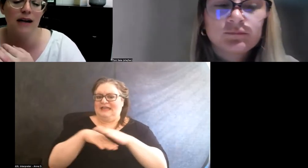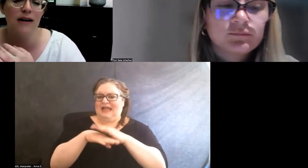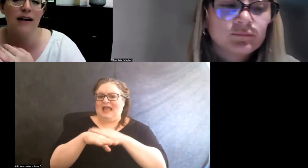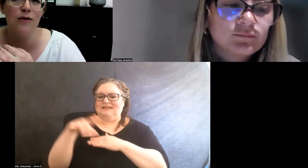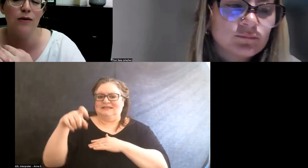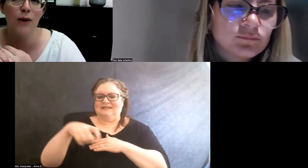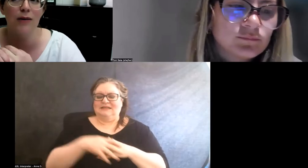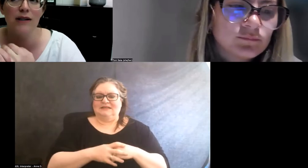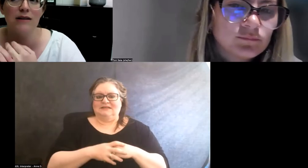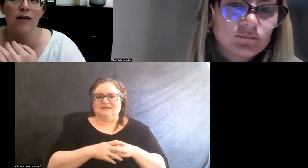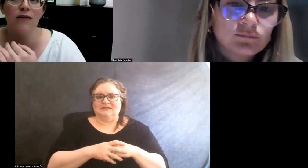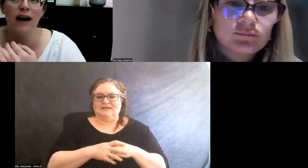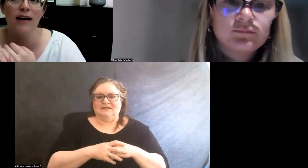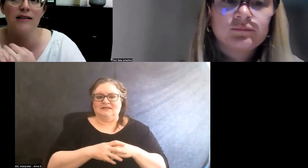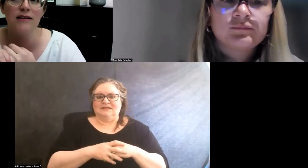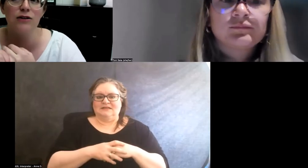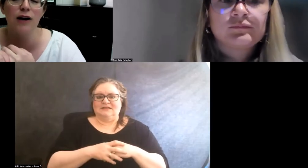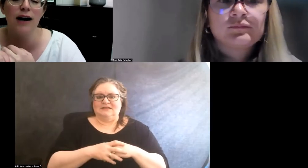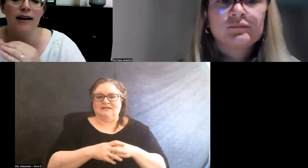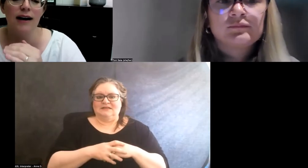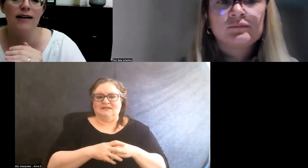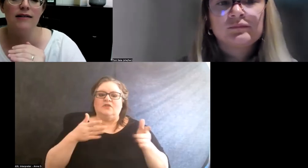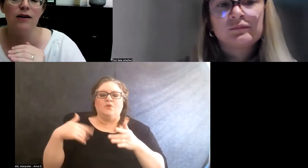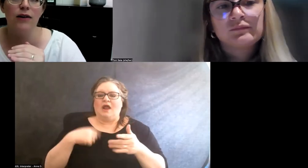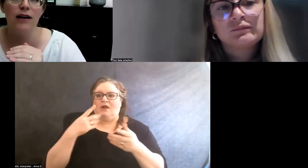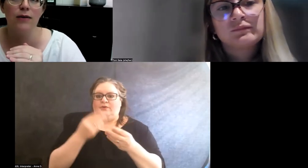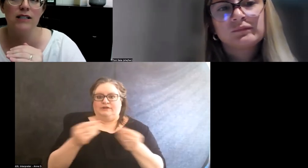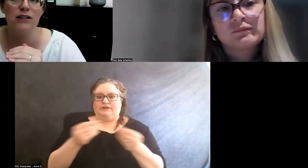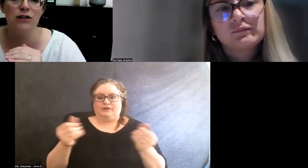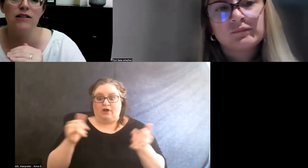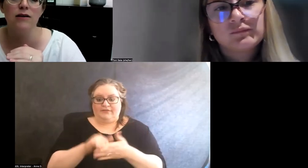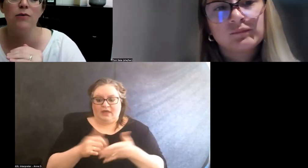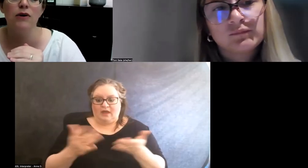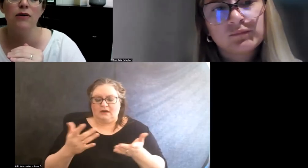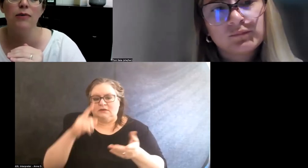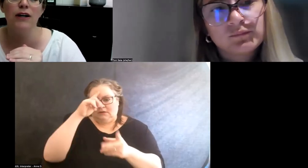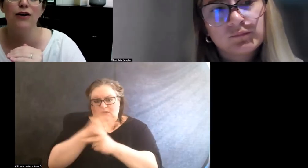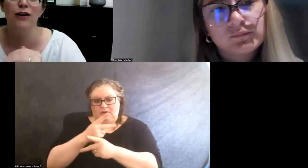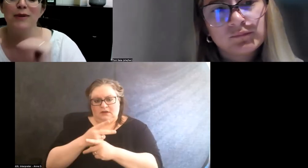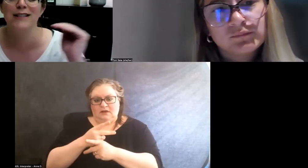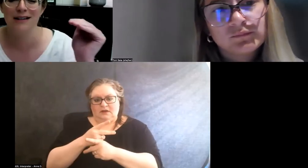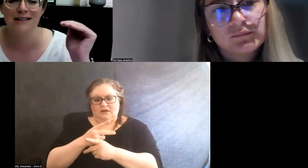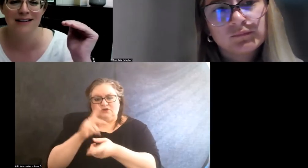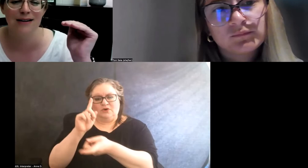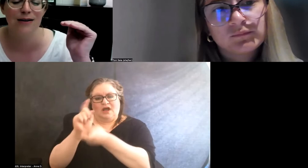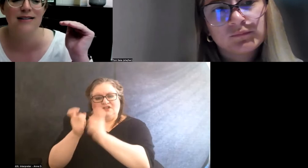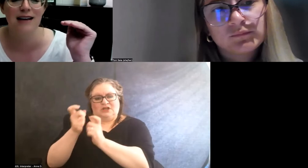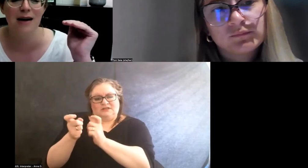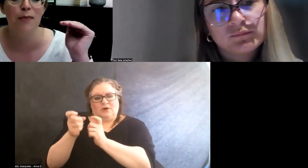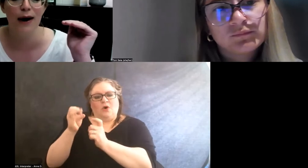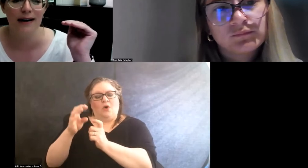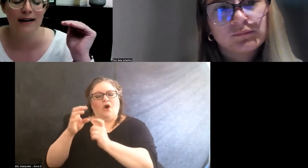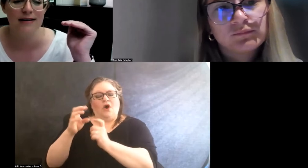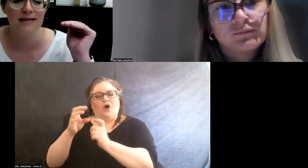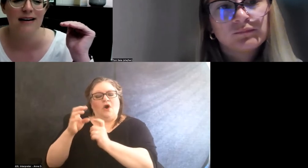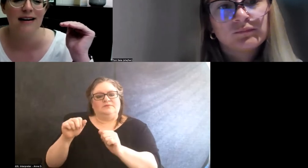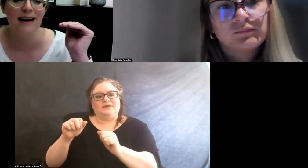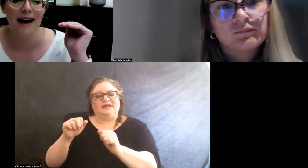Yeah. And the way we solved that is to try to get it so that it was adjustable but could be adjusted to the same brightness